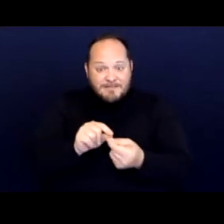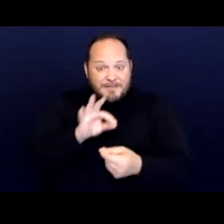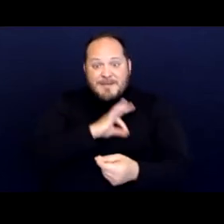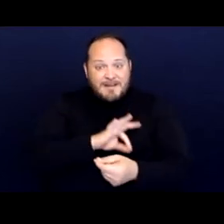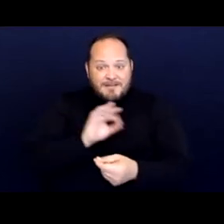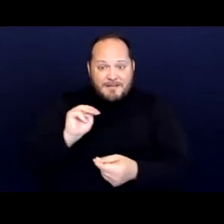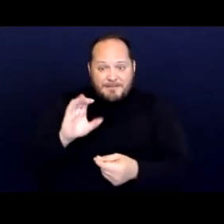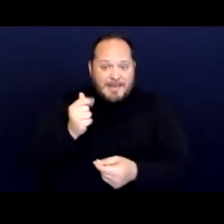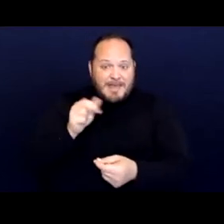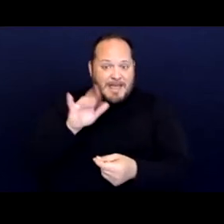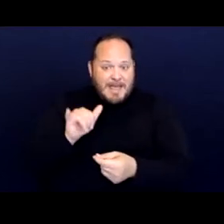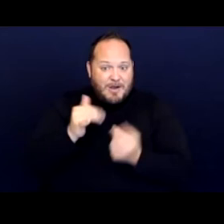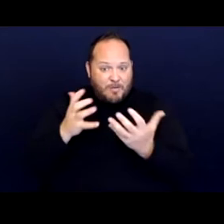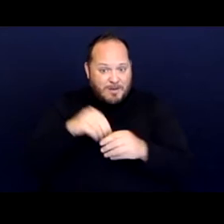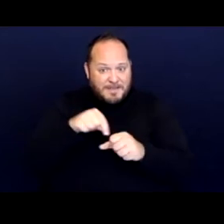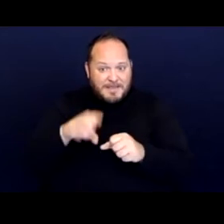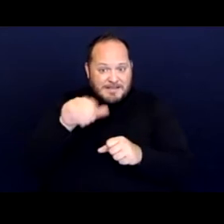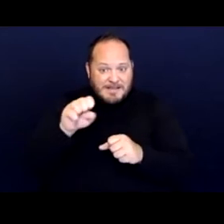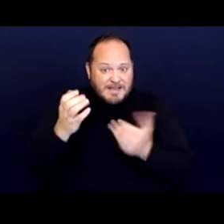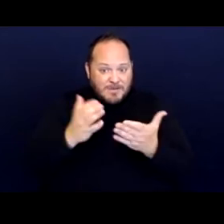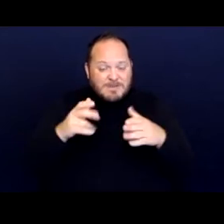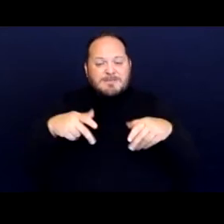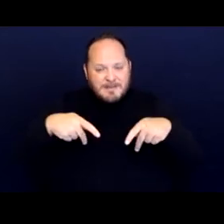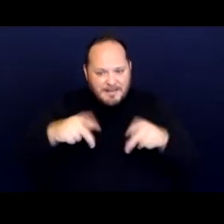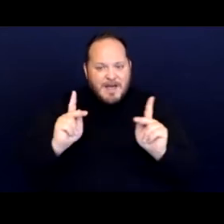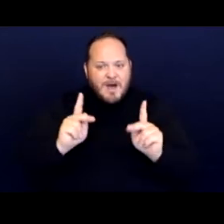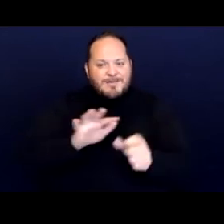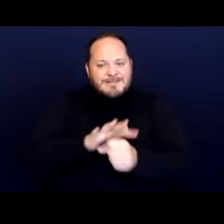in this case was to be allowed sufficient time